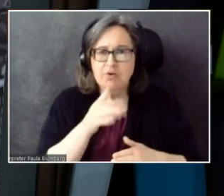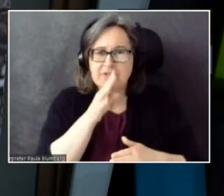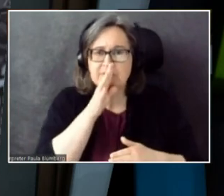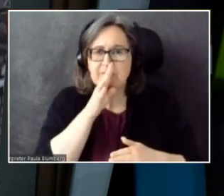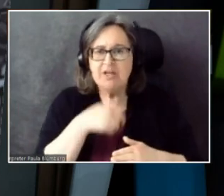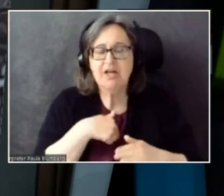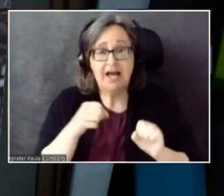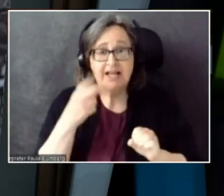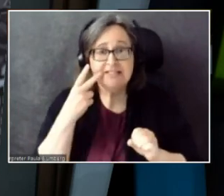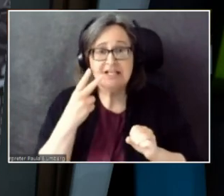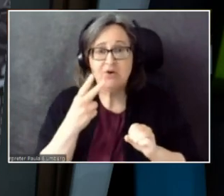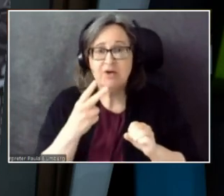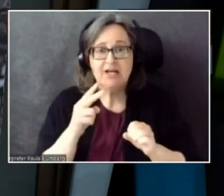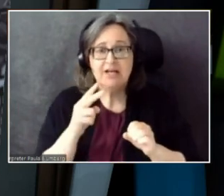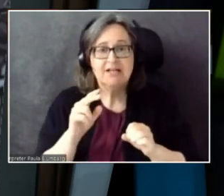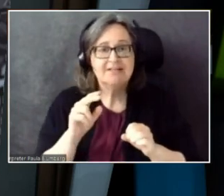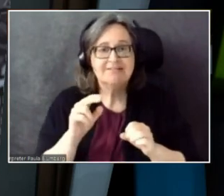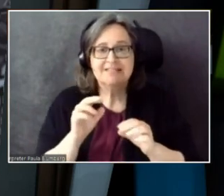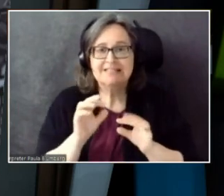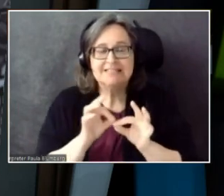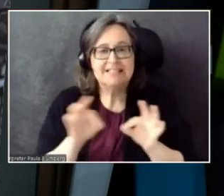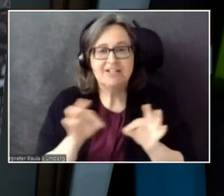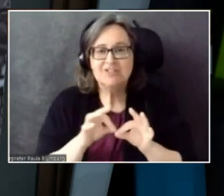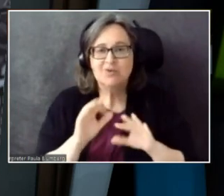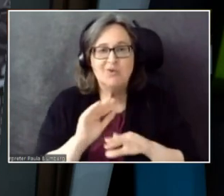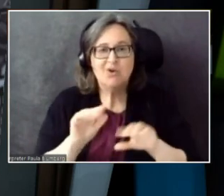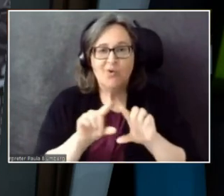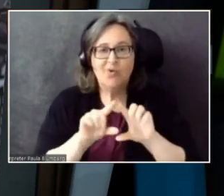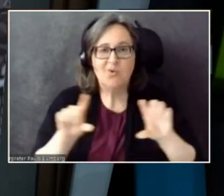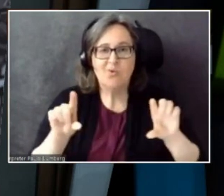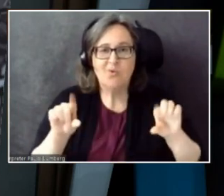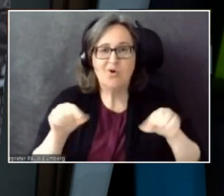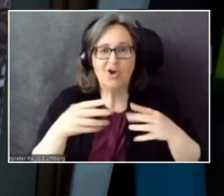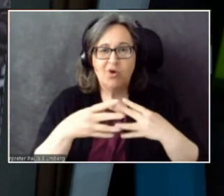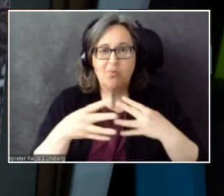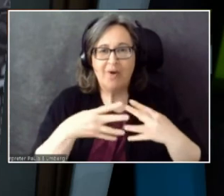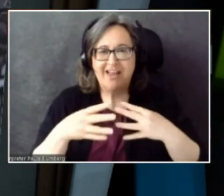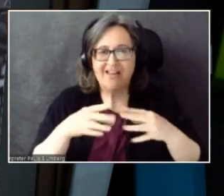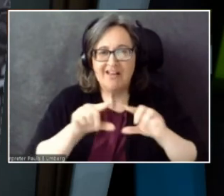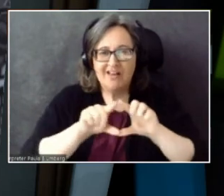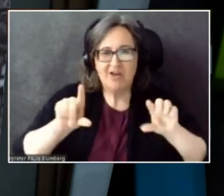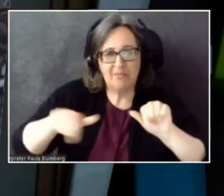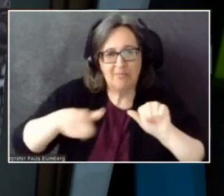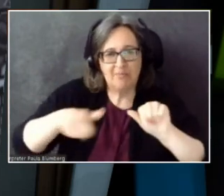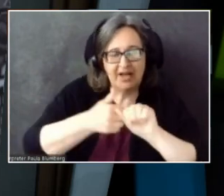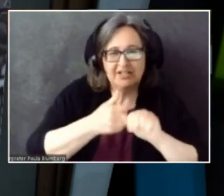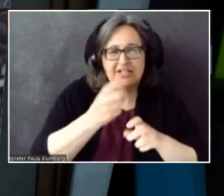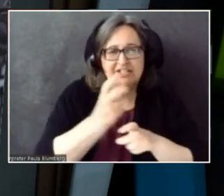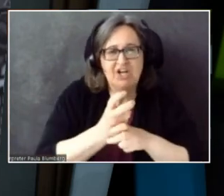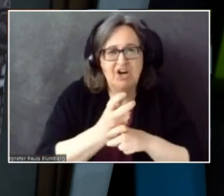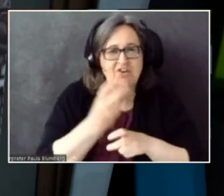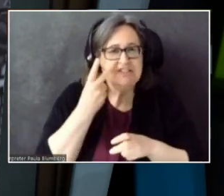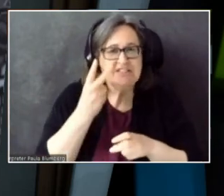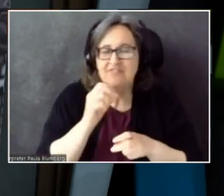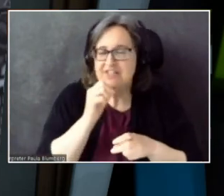But there's no gray box behind it. So it's kind of difficult for me to read it, if it's not behind a solid background.